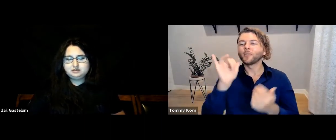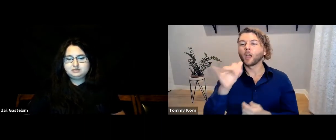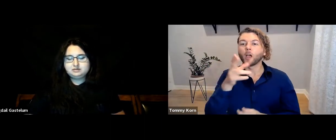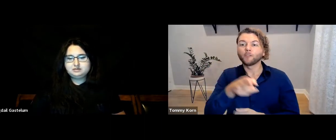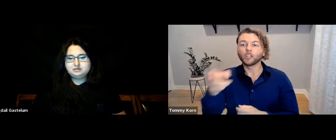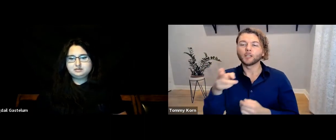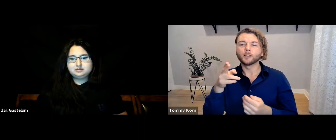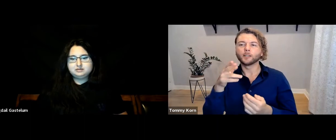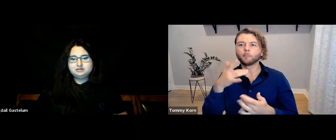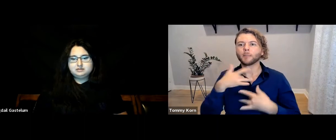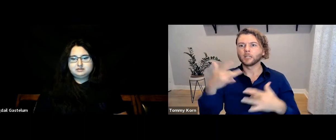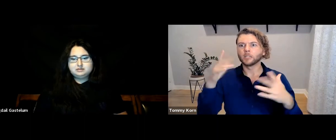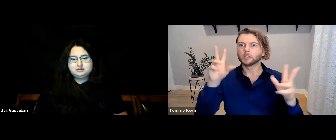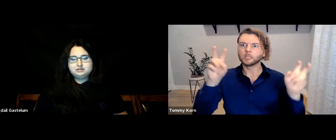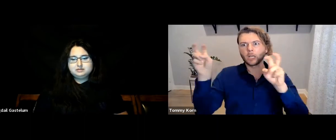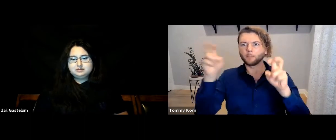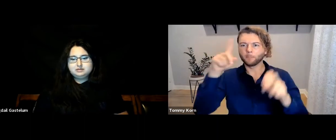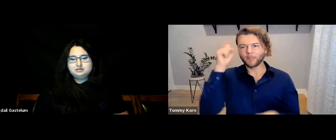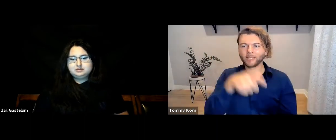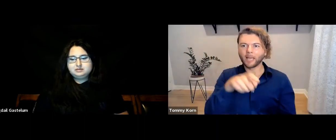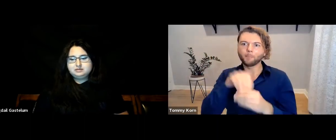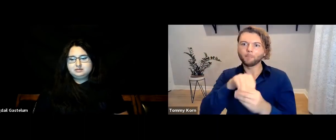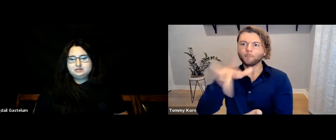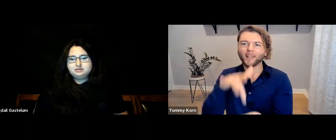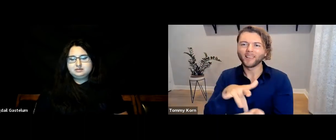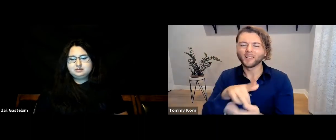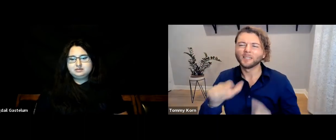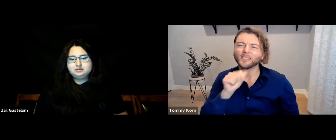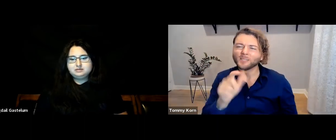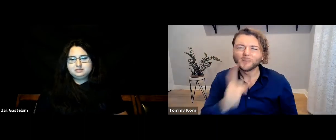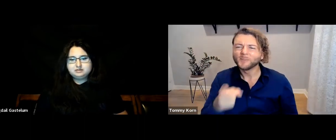People might say that HoH people are “in the middle,” but it’s not true.